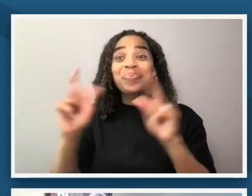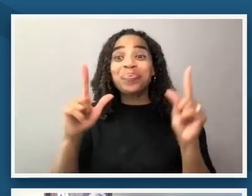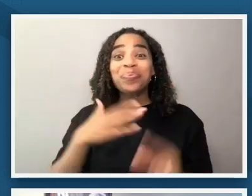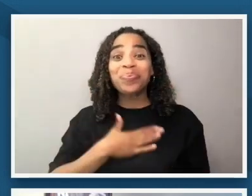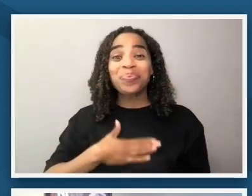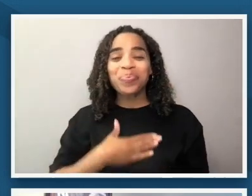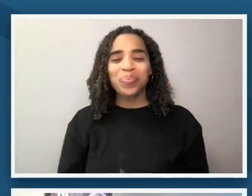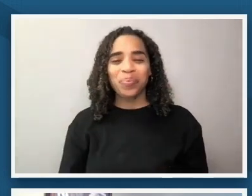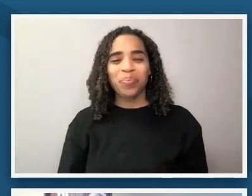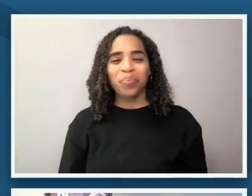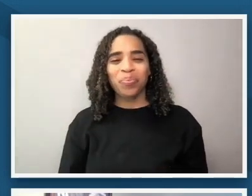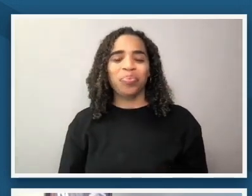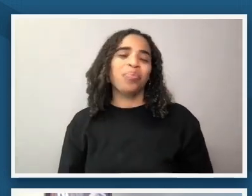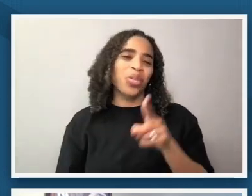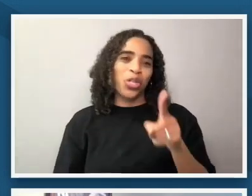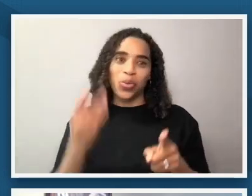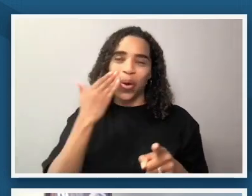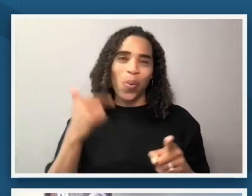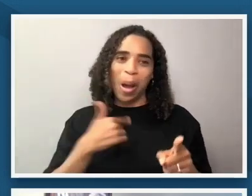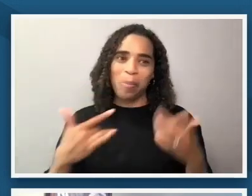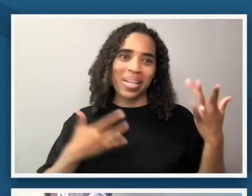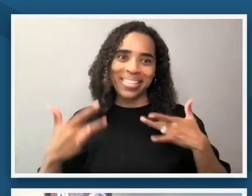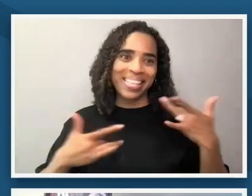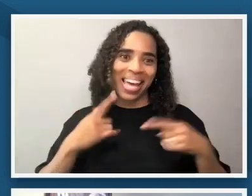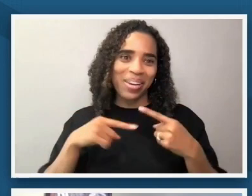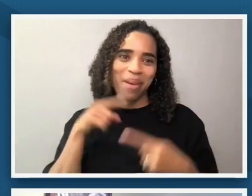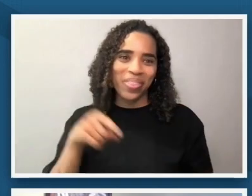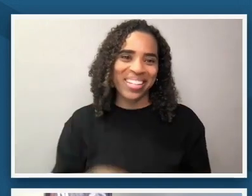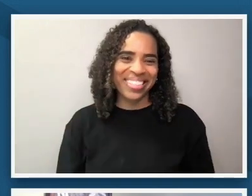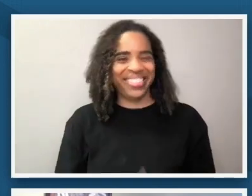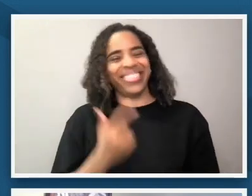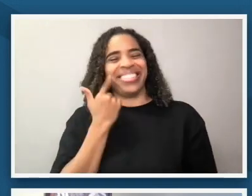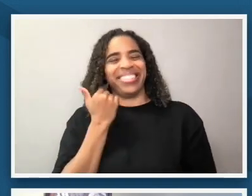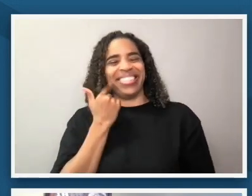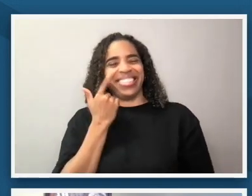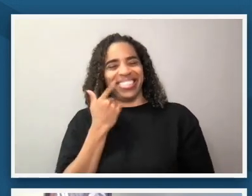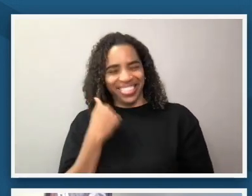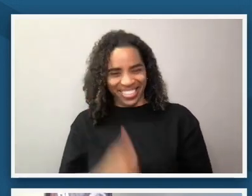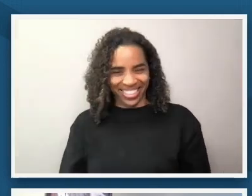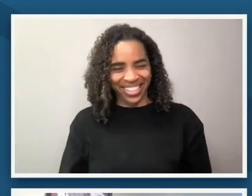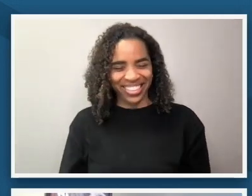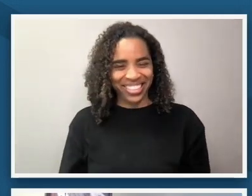you all know that i'm excited